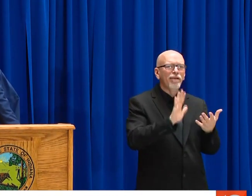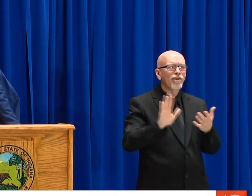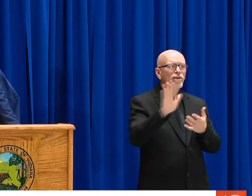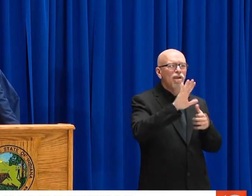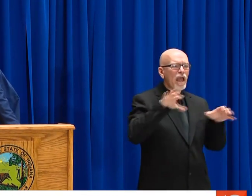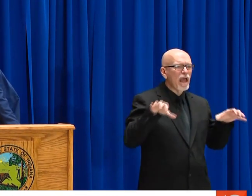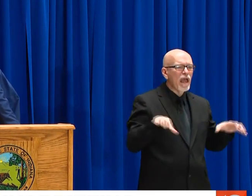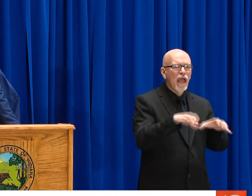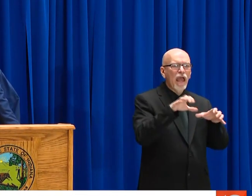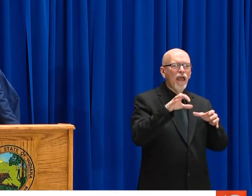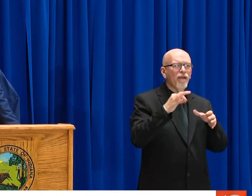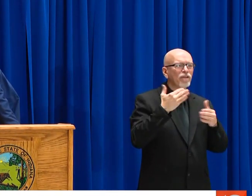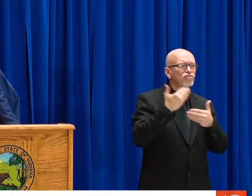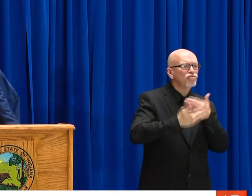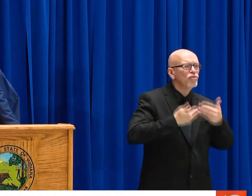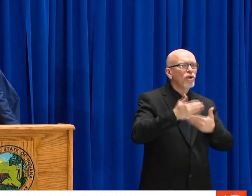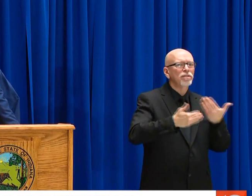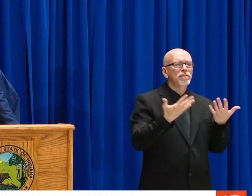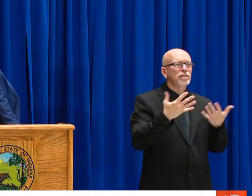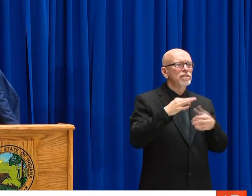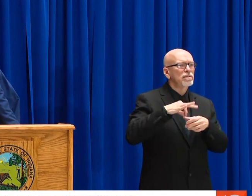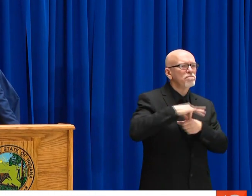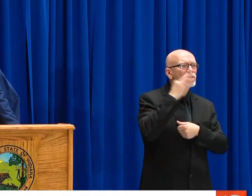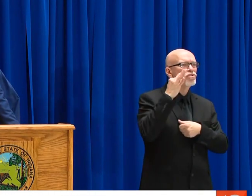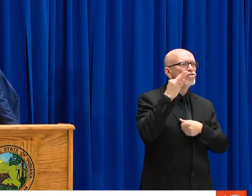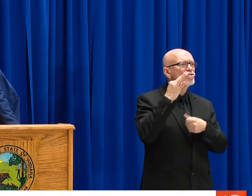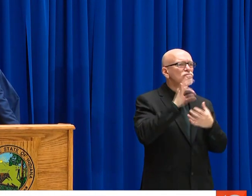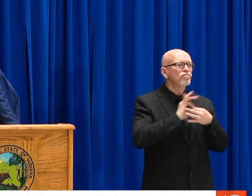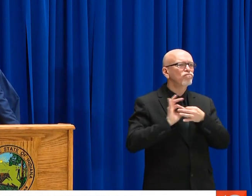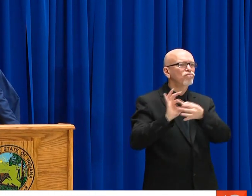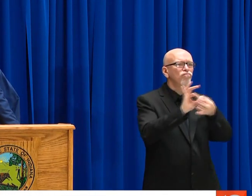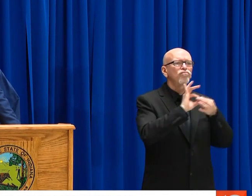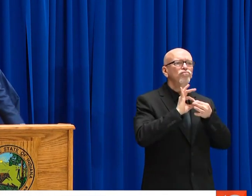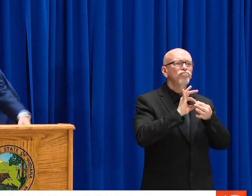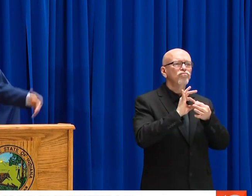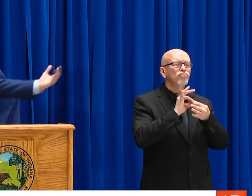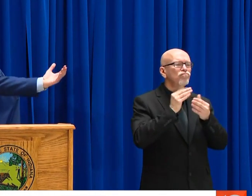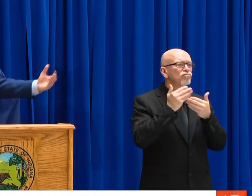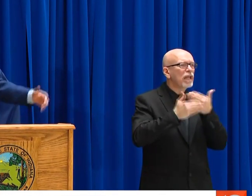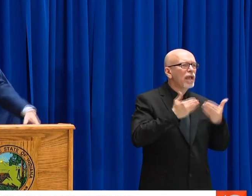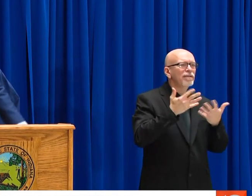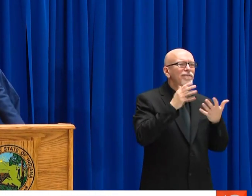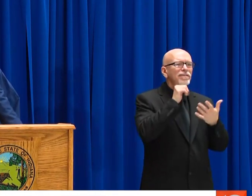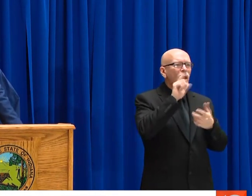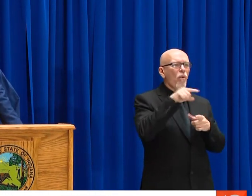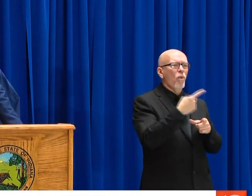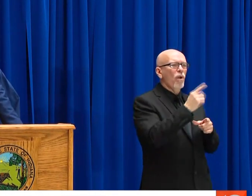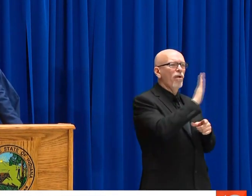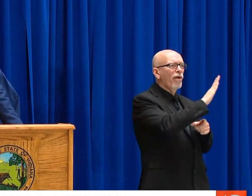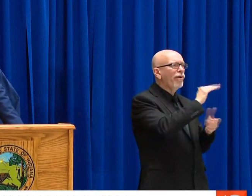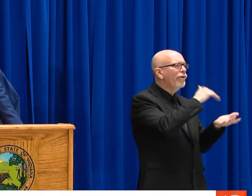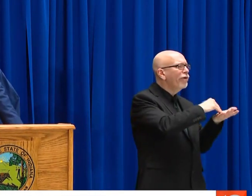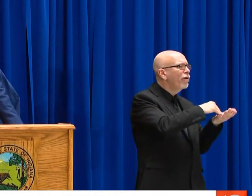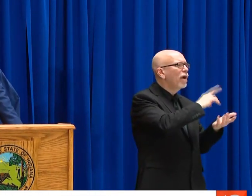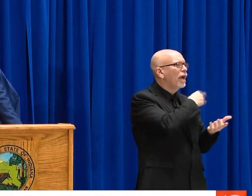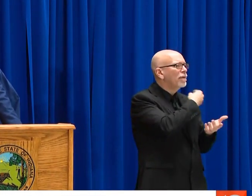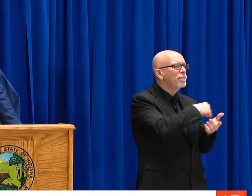WORD "SPIRIT." WE GET TO COMPILE SO MANY ACTS OF